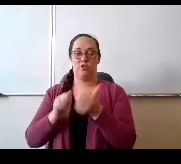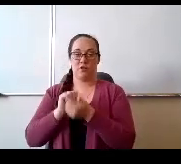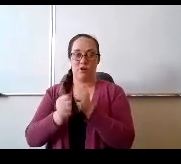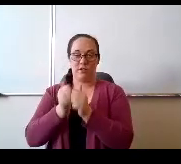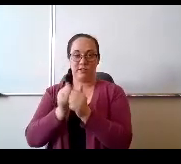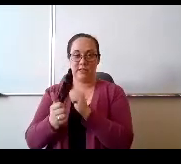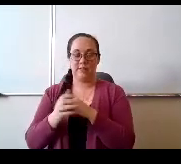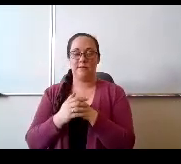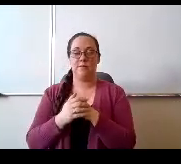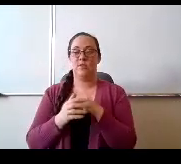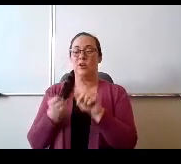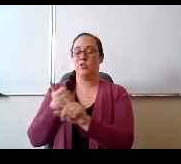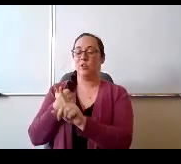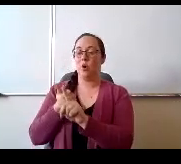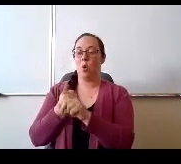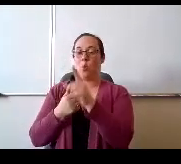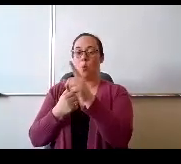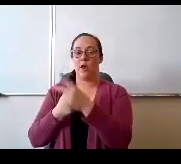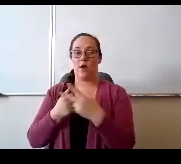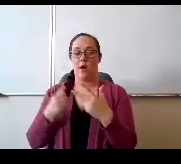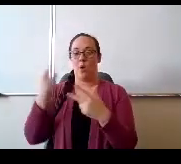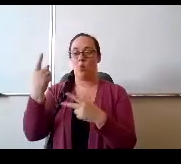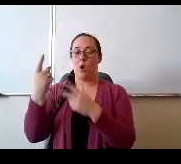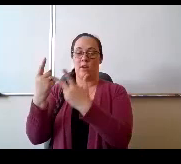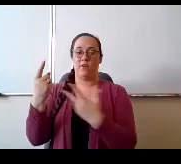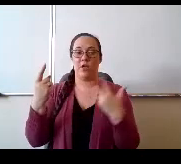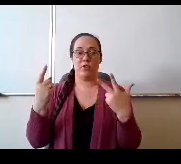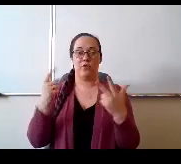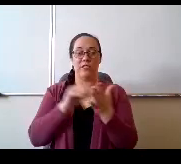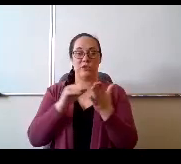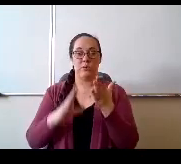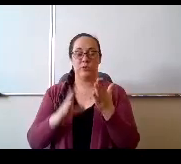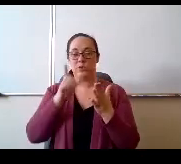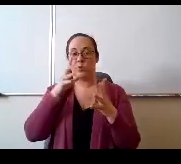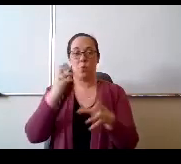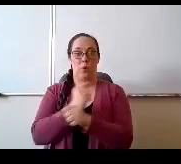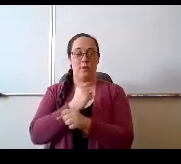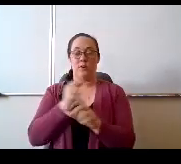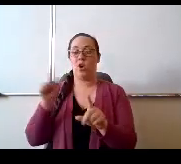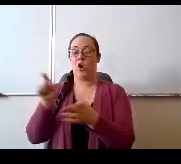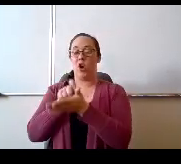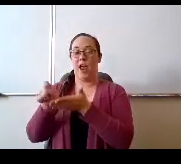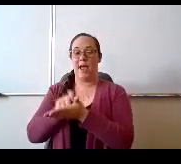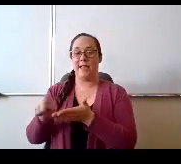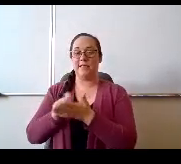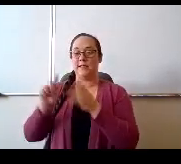Alyssa is one of three students in her category to win the award. Her essay,